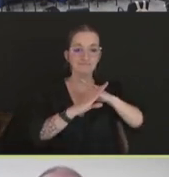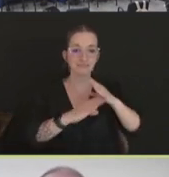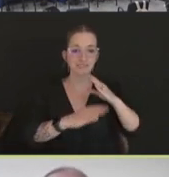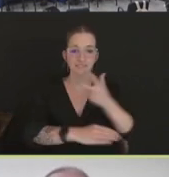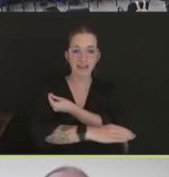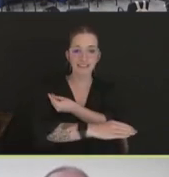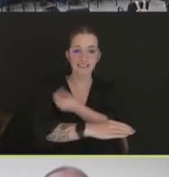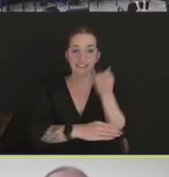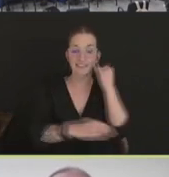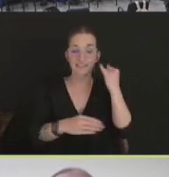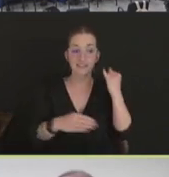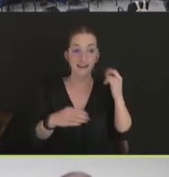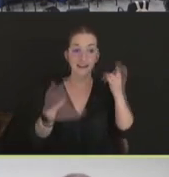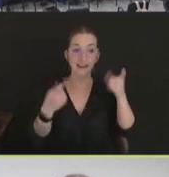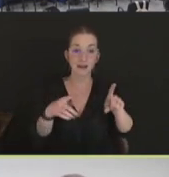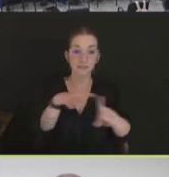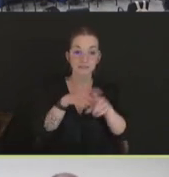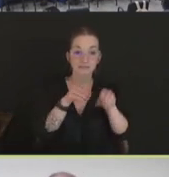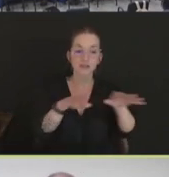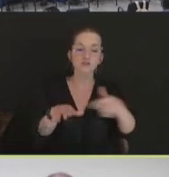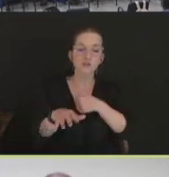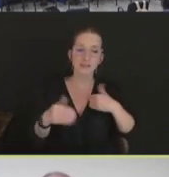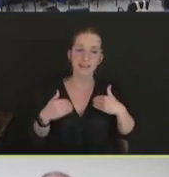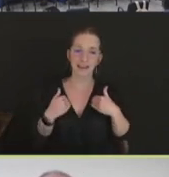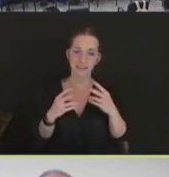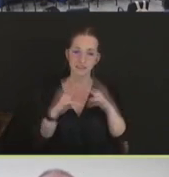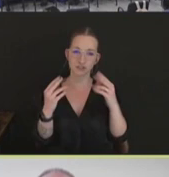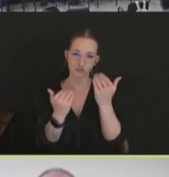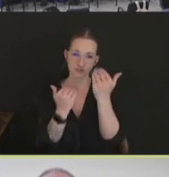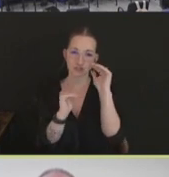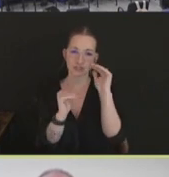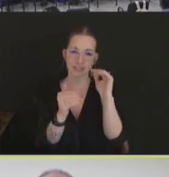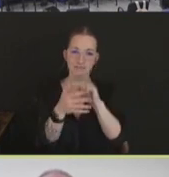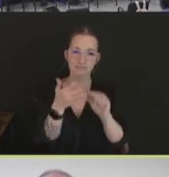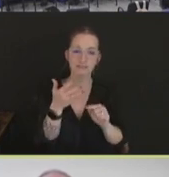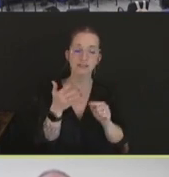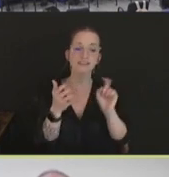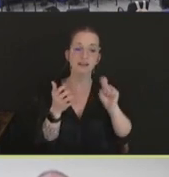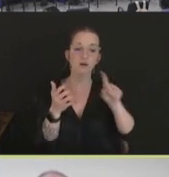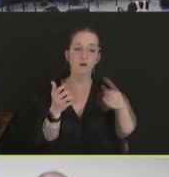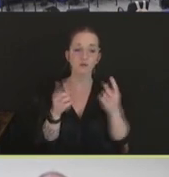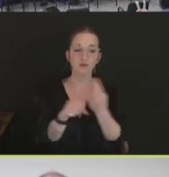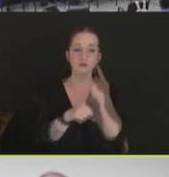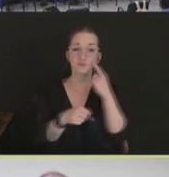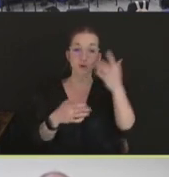that we place that it can only be used for a disease control program. So next slide.